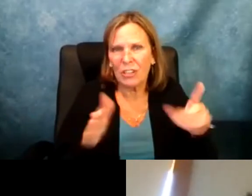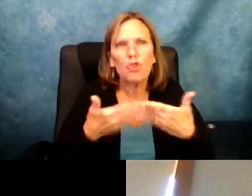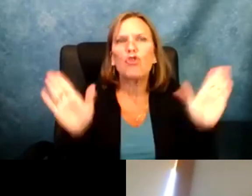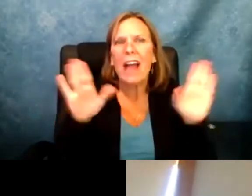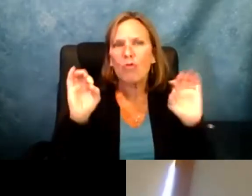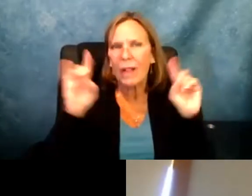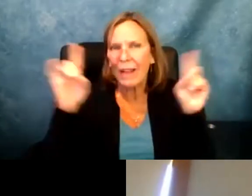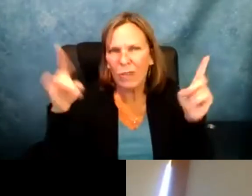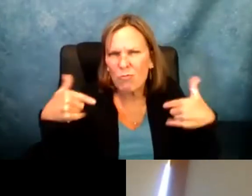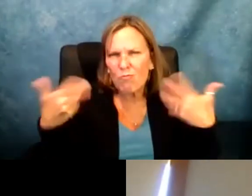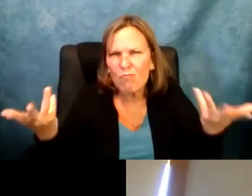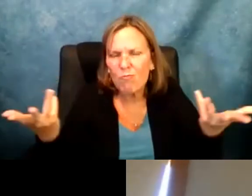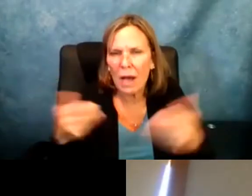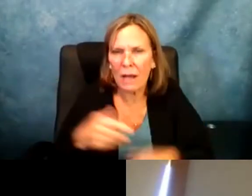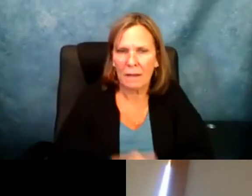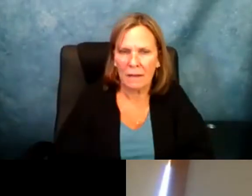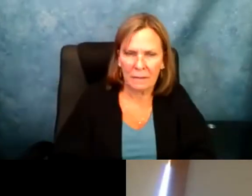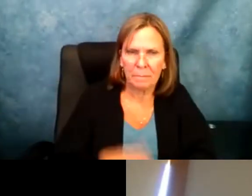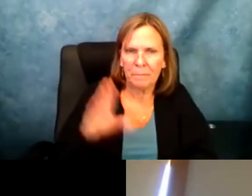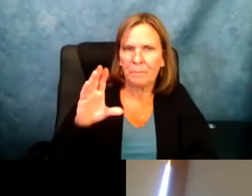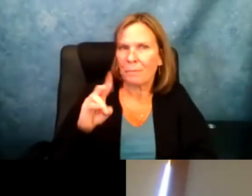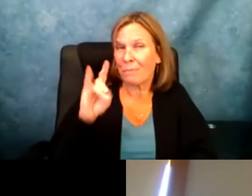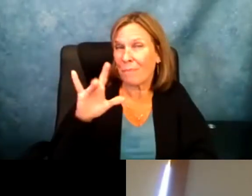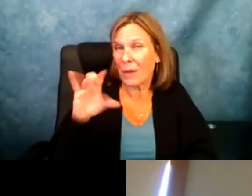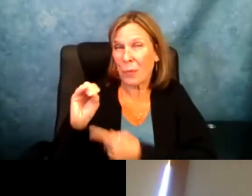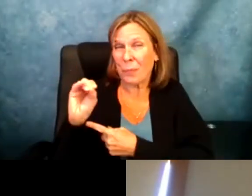attitude or social